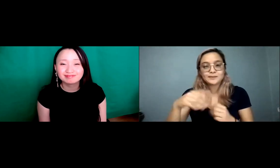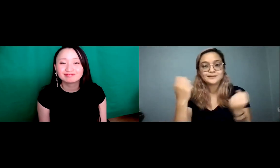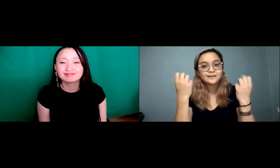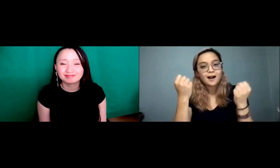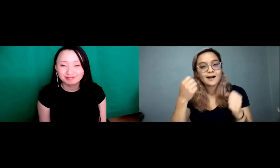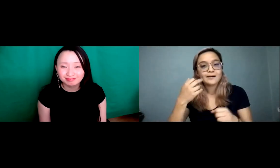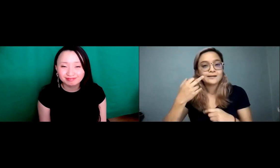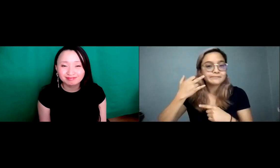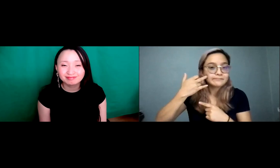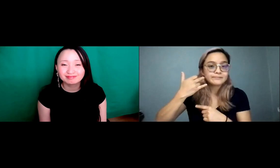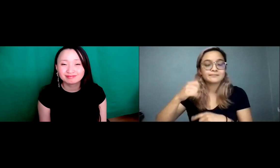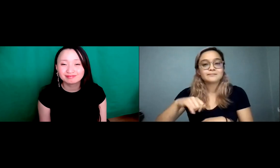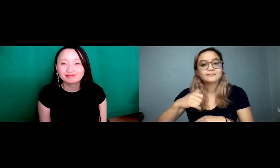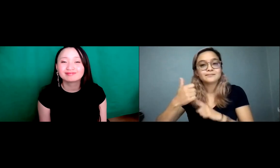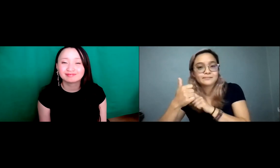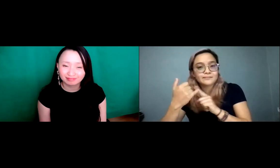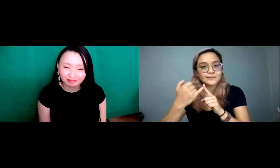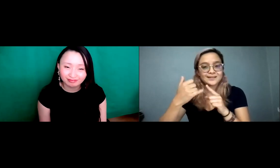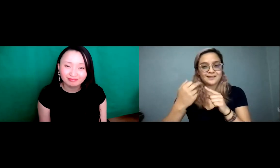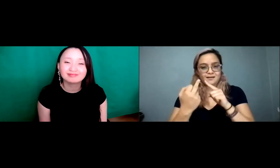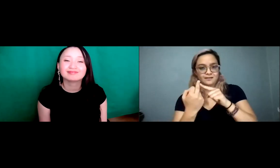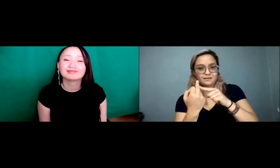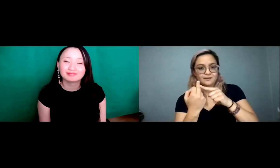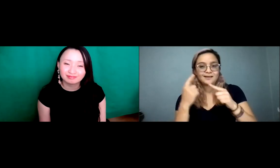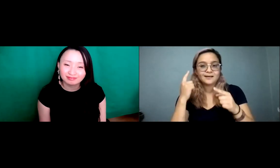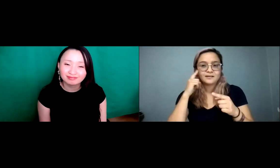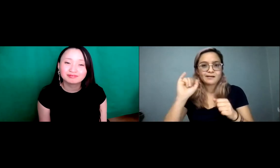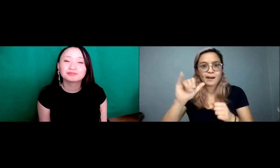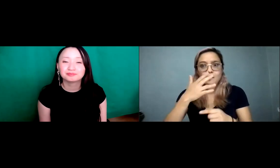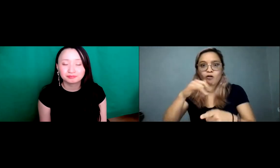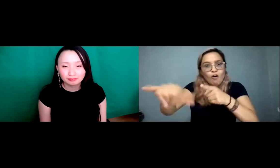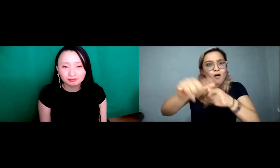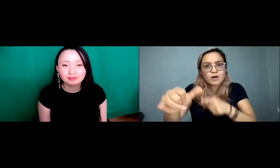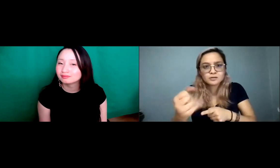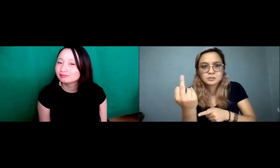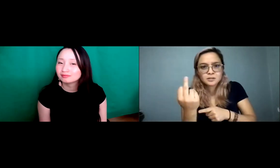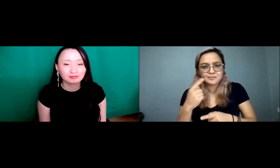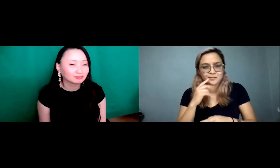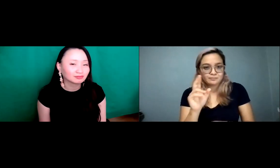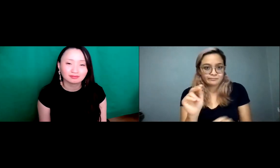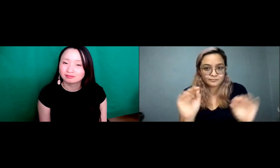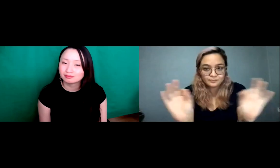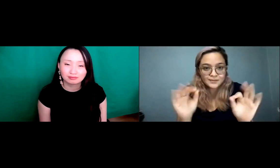just mentioned, the signs that we're using the middle finger looks like it could be offensive,